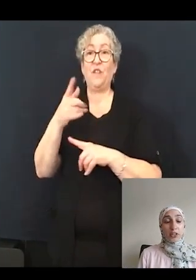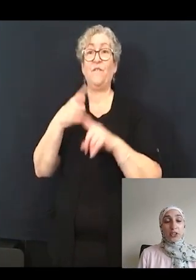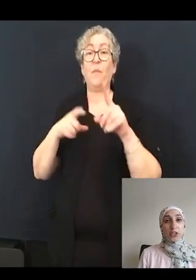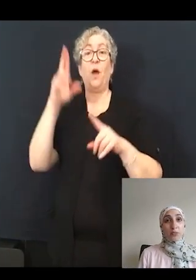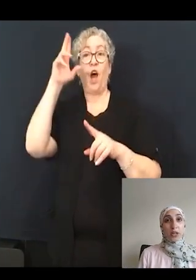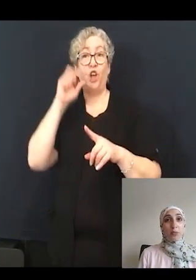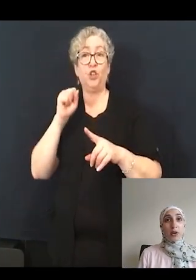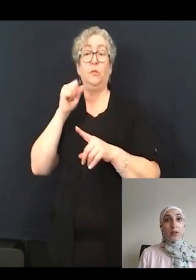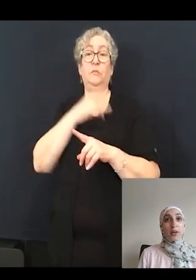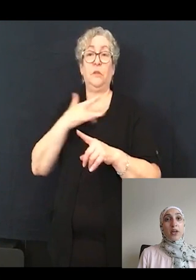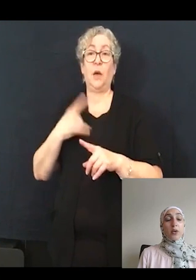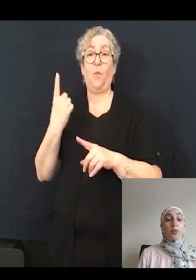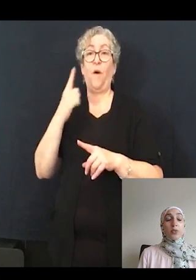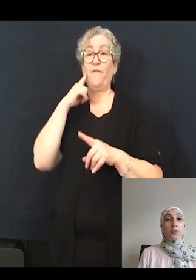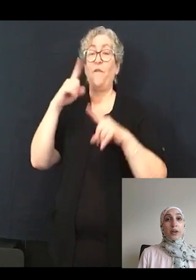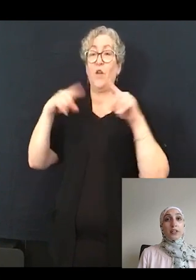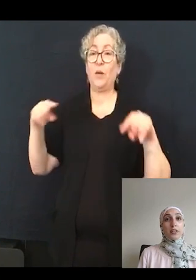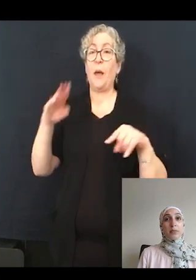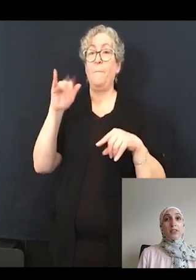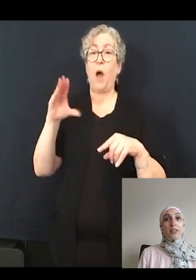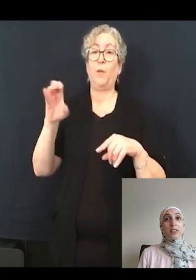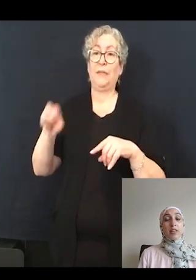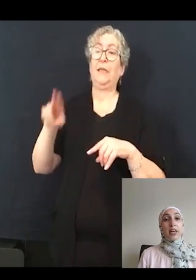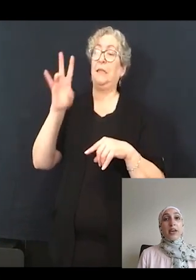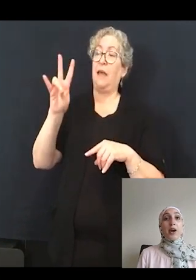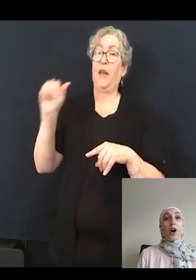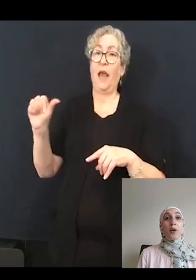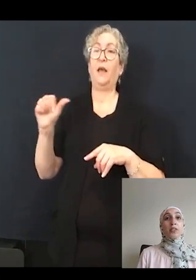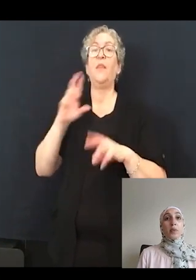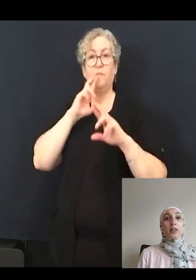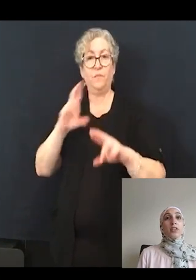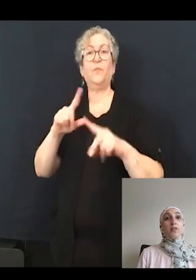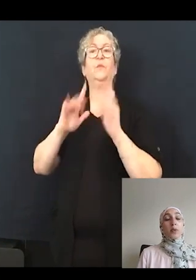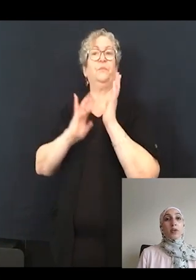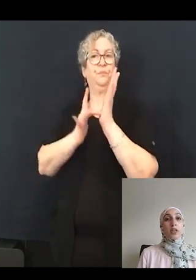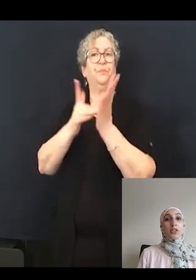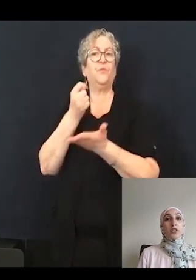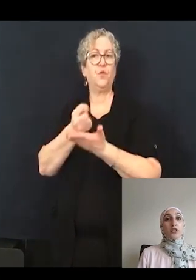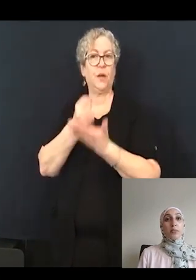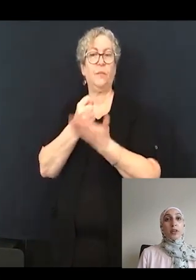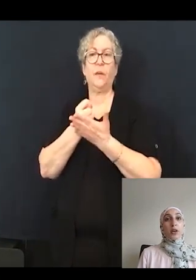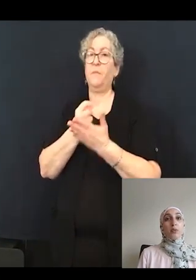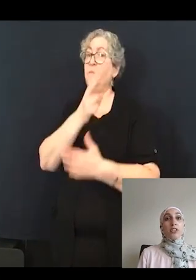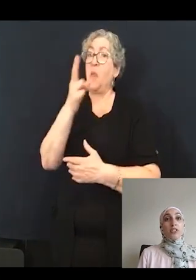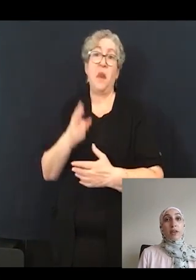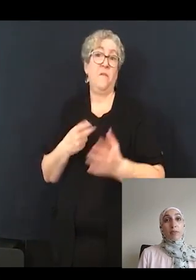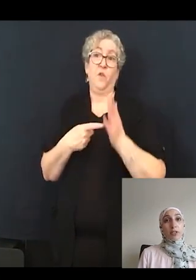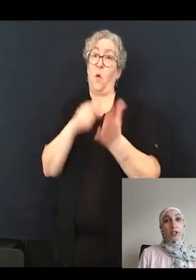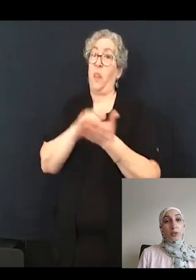1 due to variants in myosin VIIA are responding to pharmacological treatment, which has never been shown before.